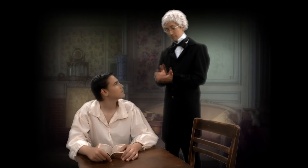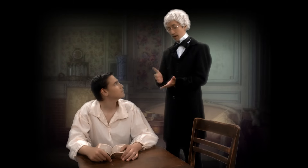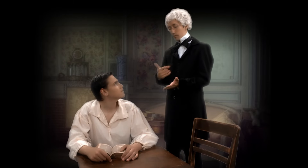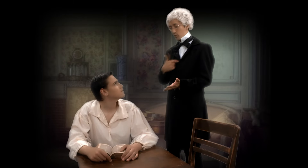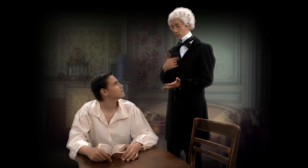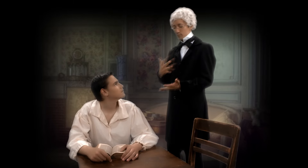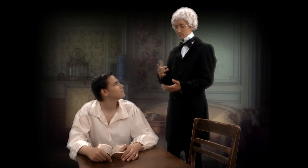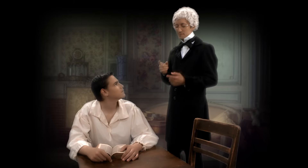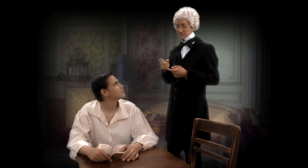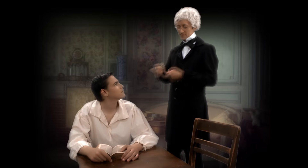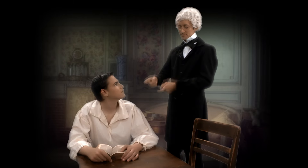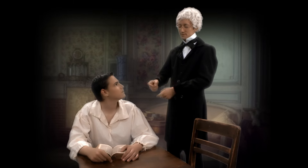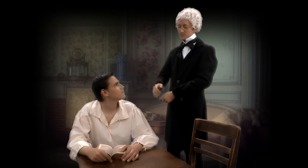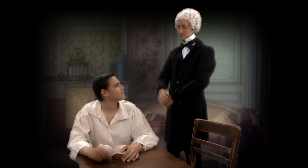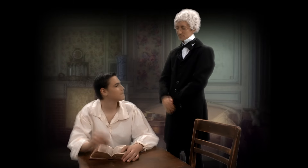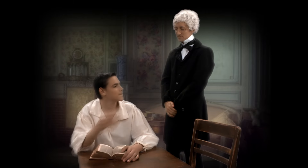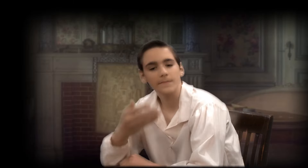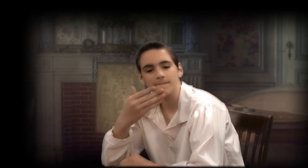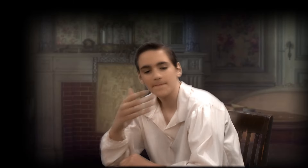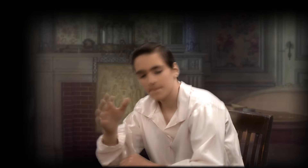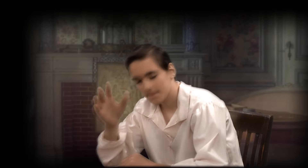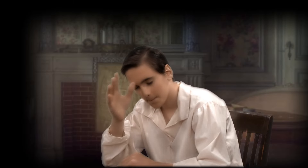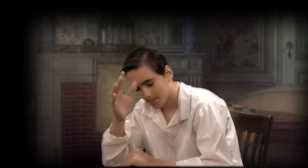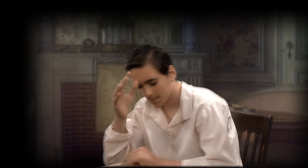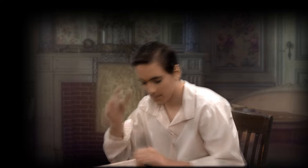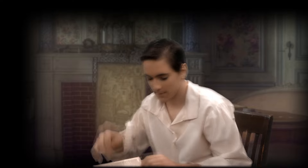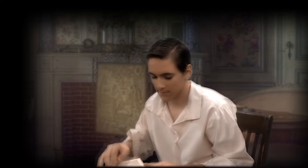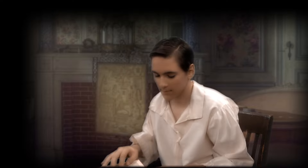Eddie, I want to give you that bible. Thank you, Papa.